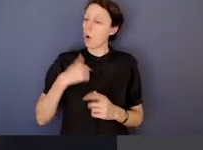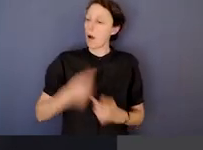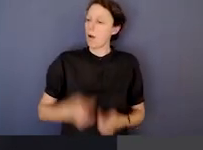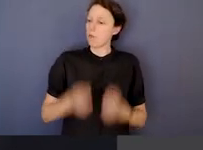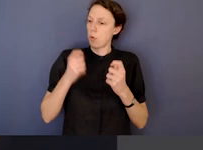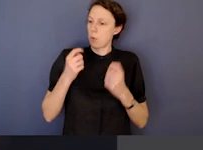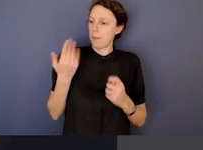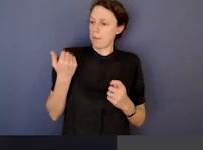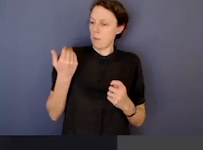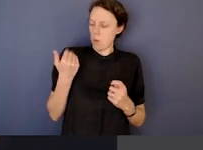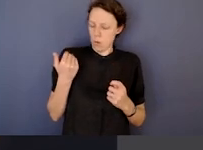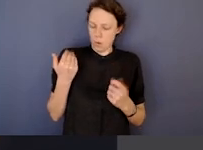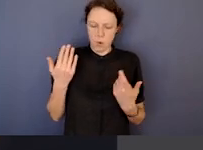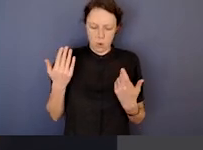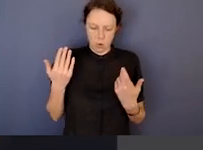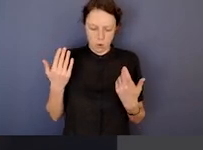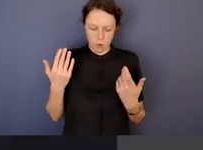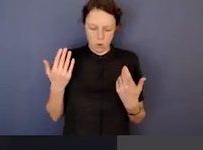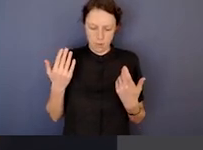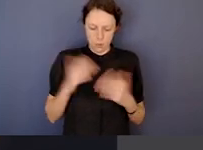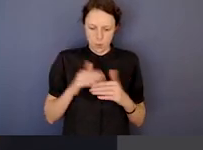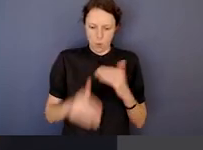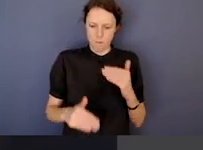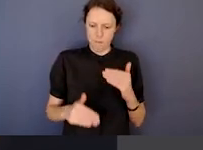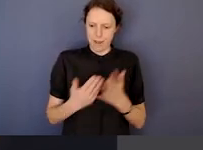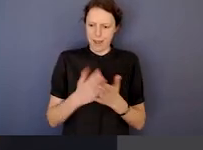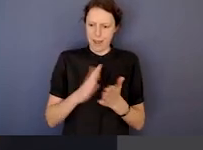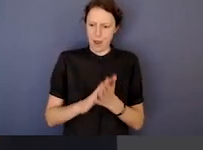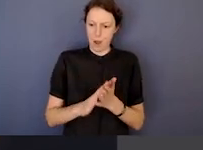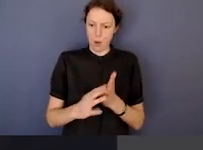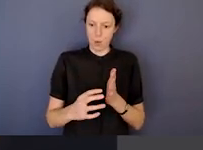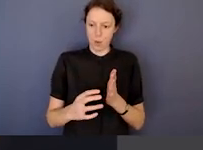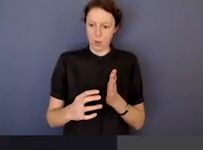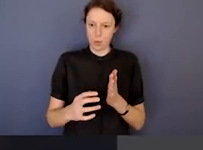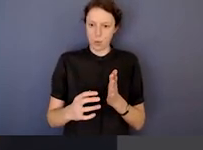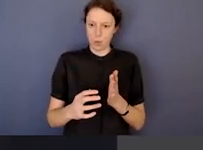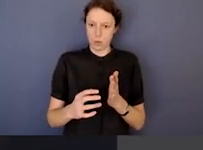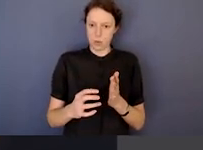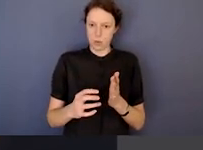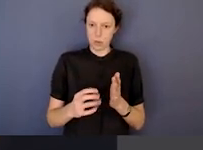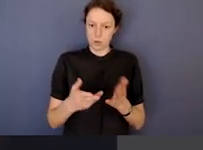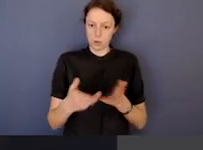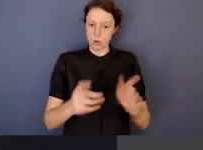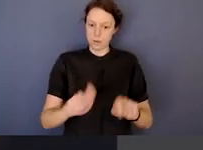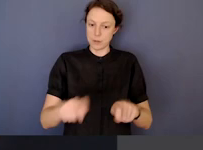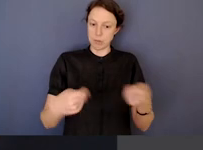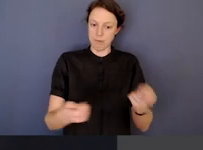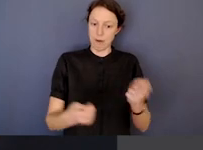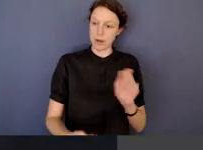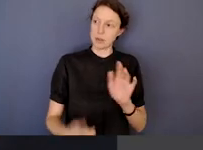one area that might be of interest, that is the way in which contracted service providers deliver